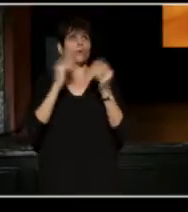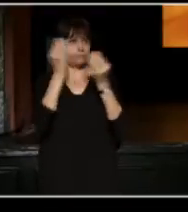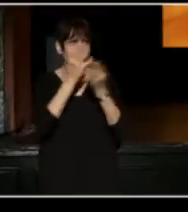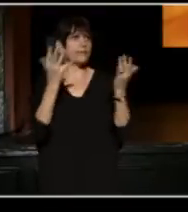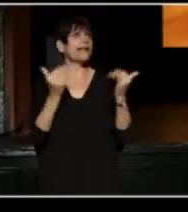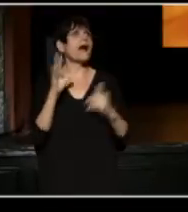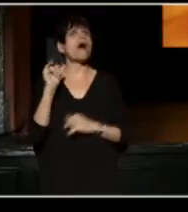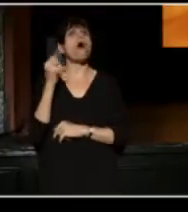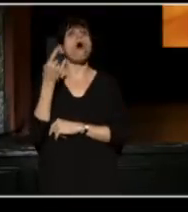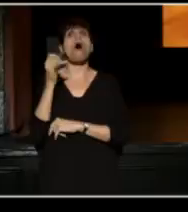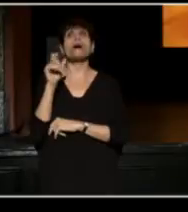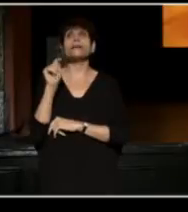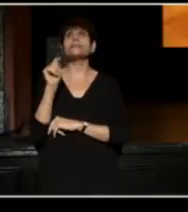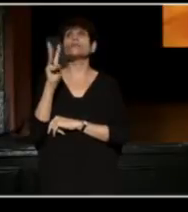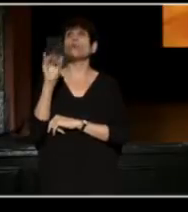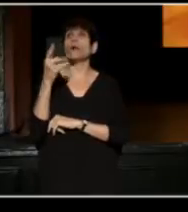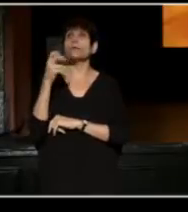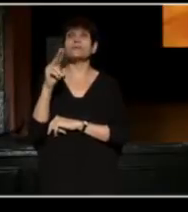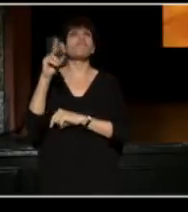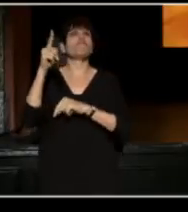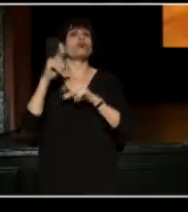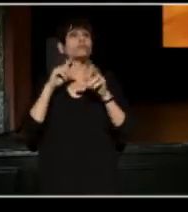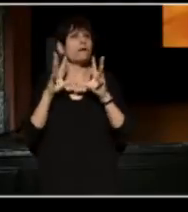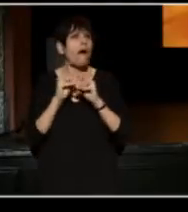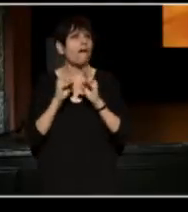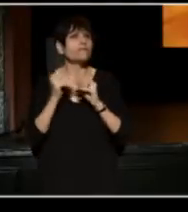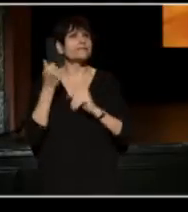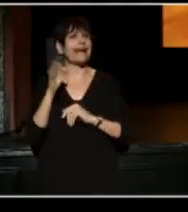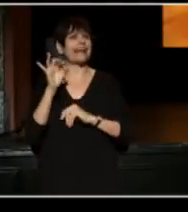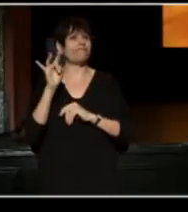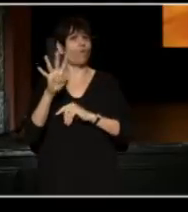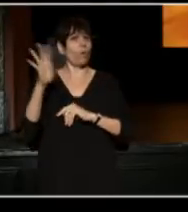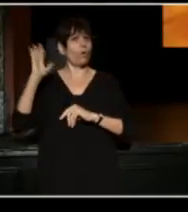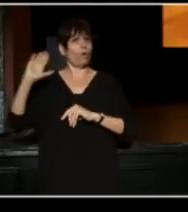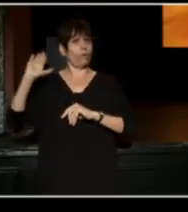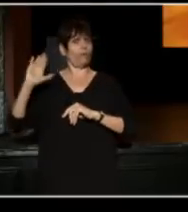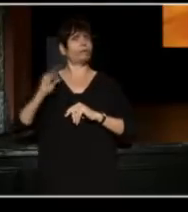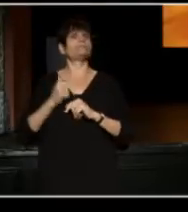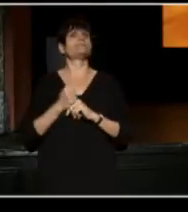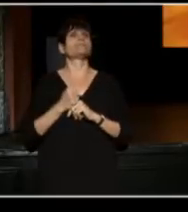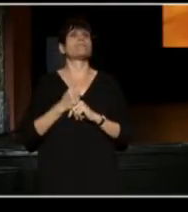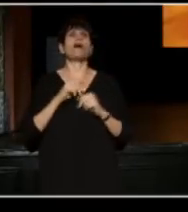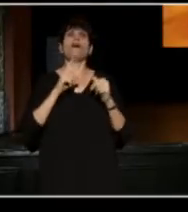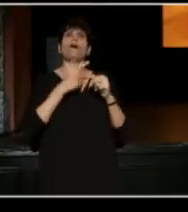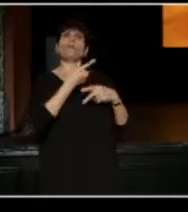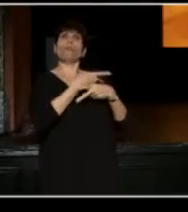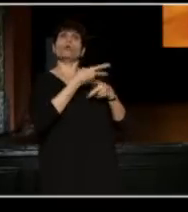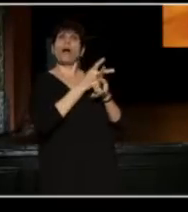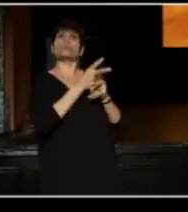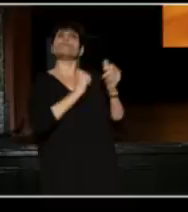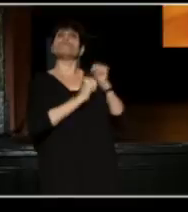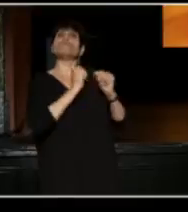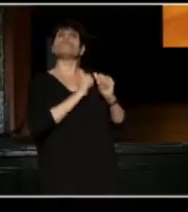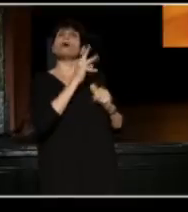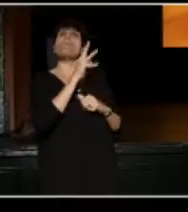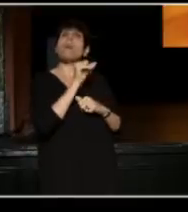August Wilson's first conference was in 1984, just a few months after his production of "Ma Rainey's Black Bottom"